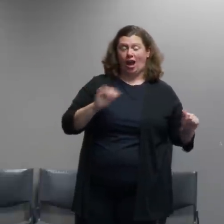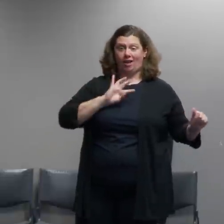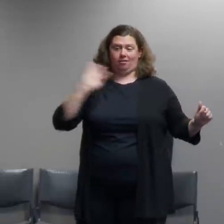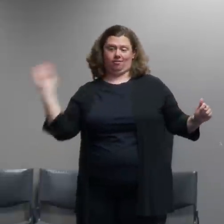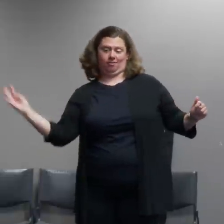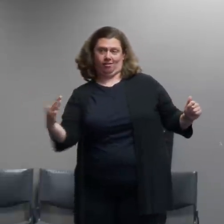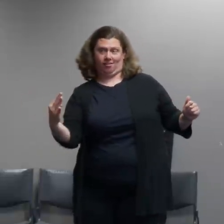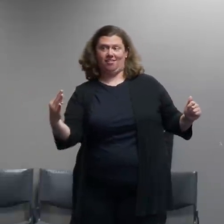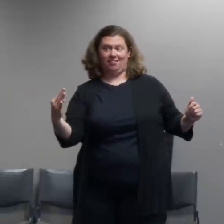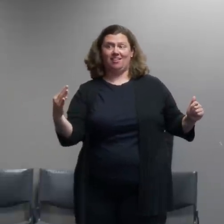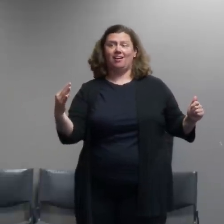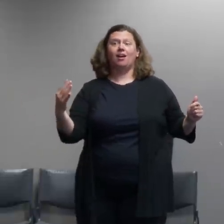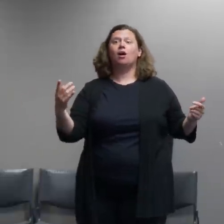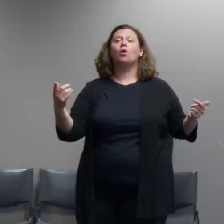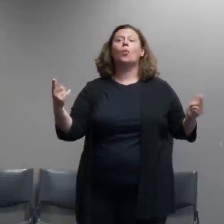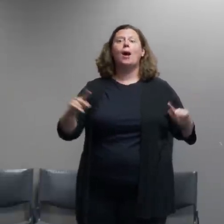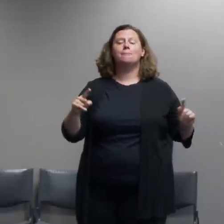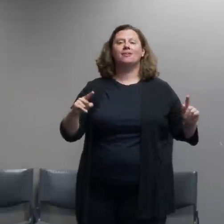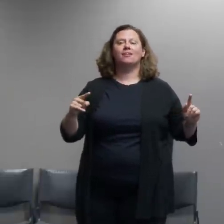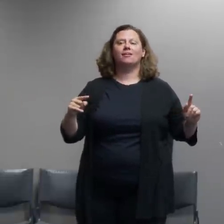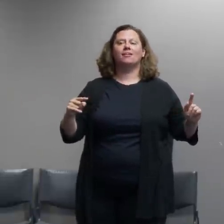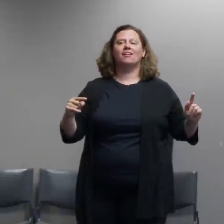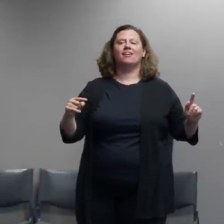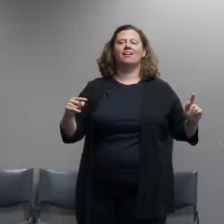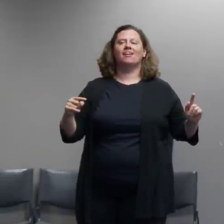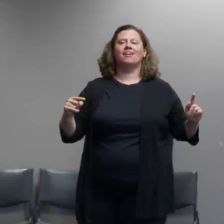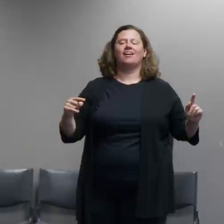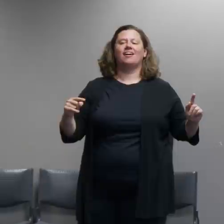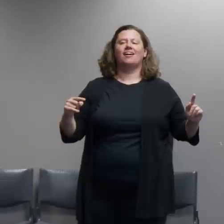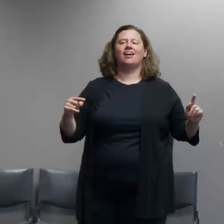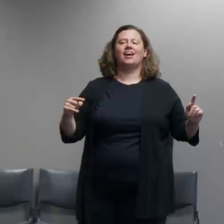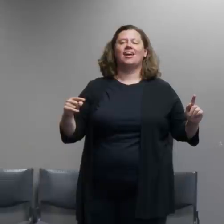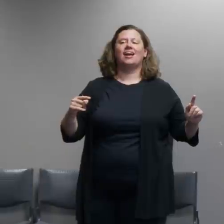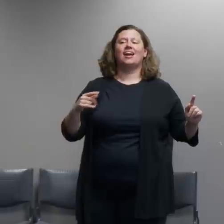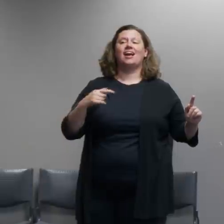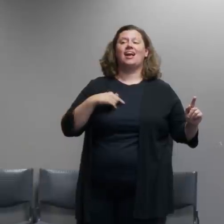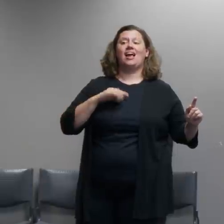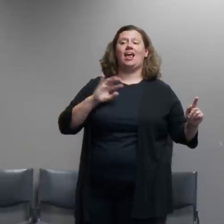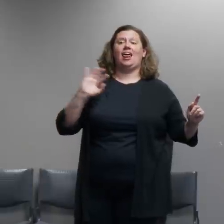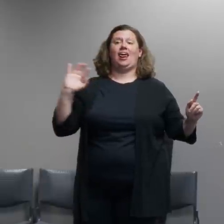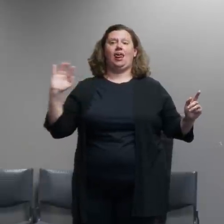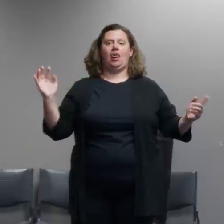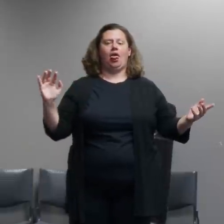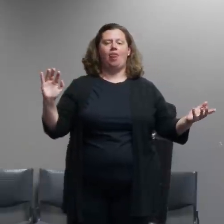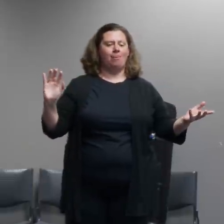is then they switch sides and you know we'll be